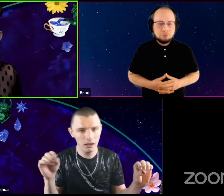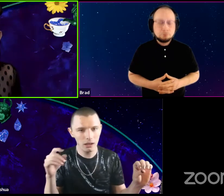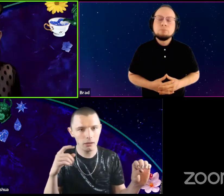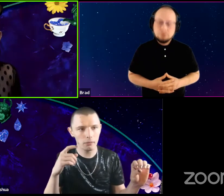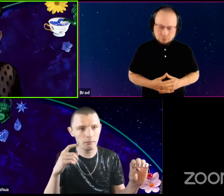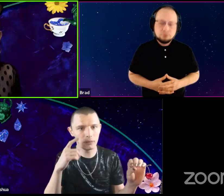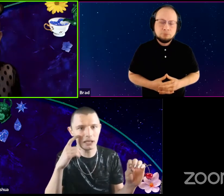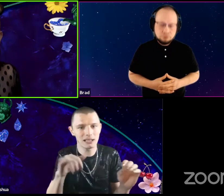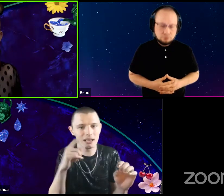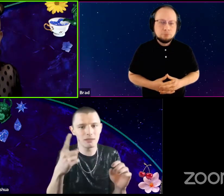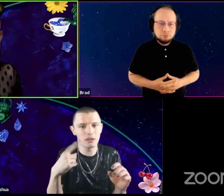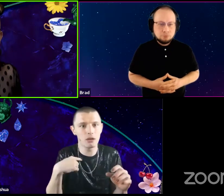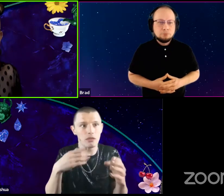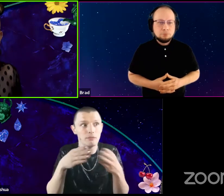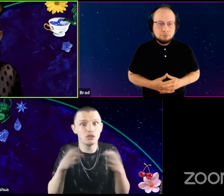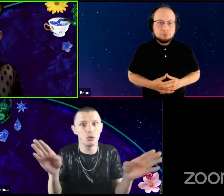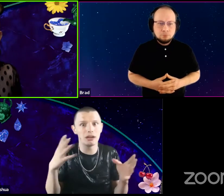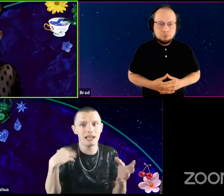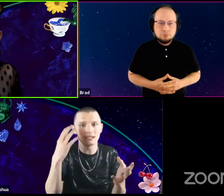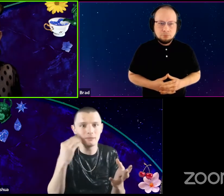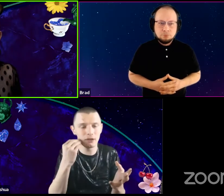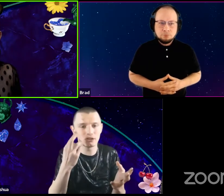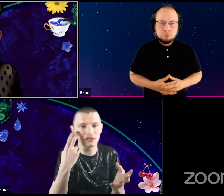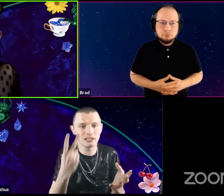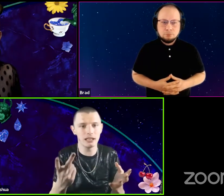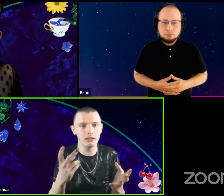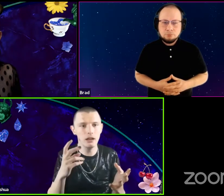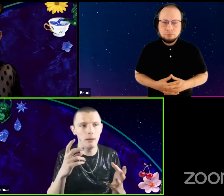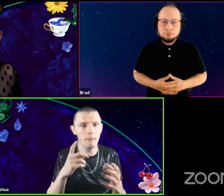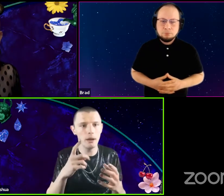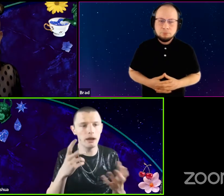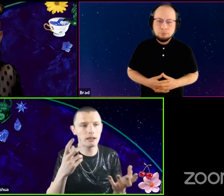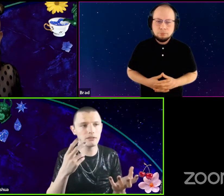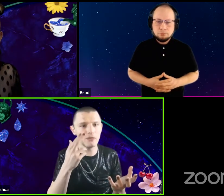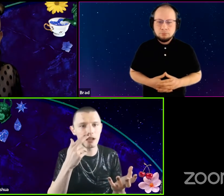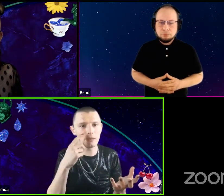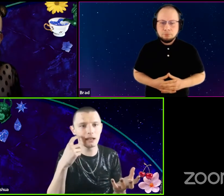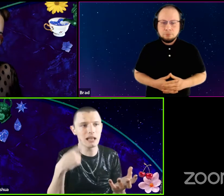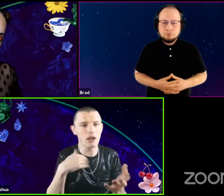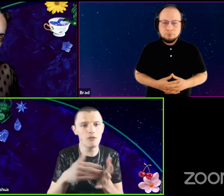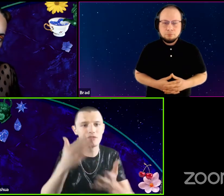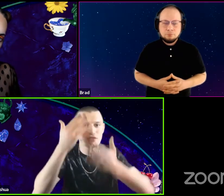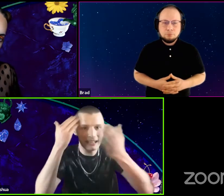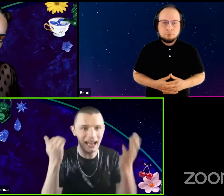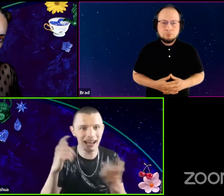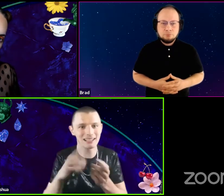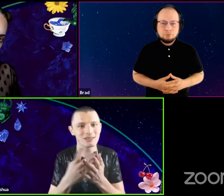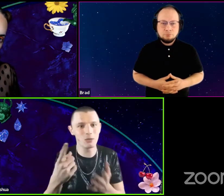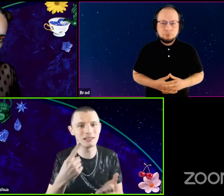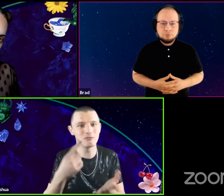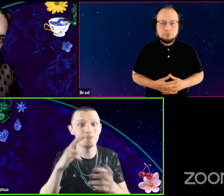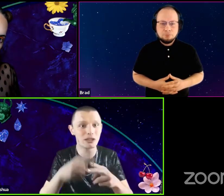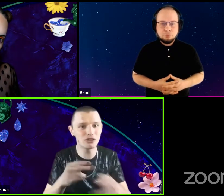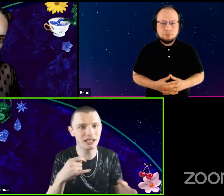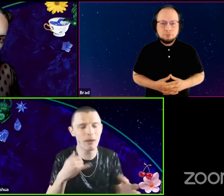Because that's not something the majority has experienced or seen. And it's funny because I often forget until someone mentions it.